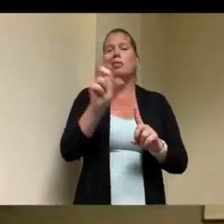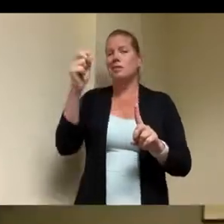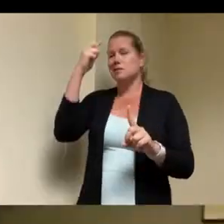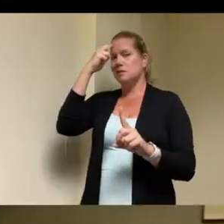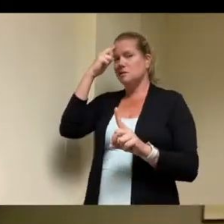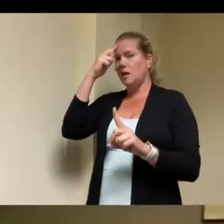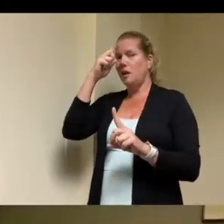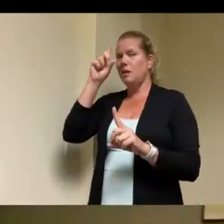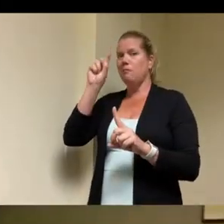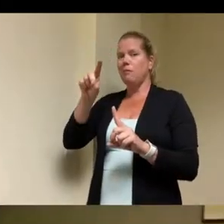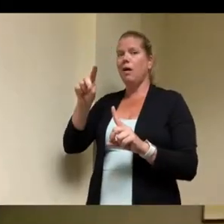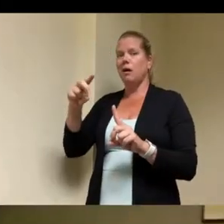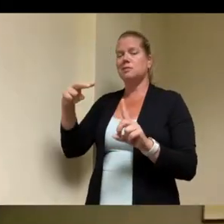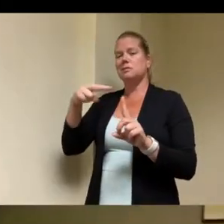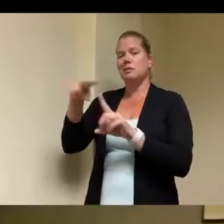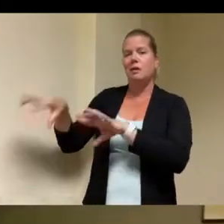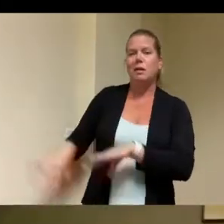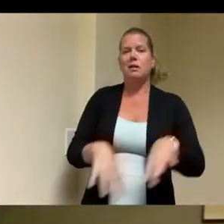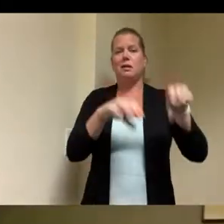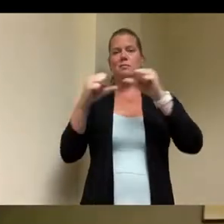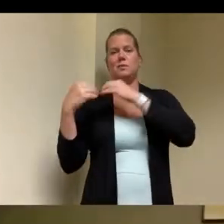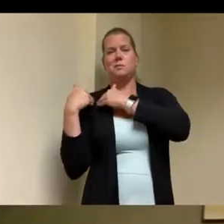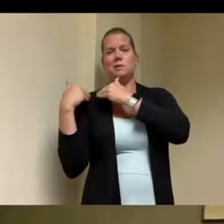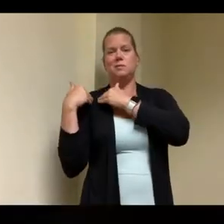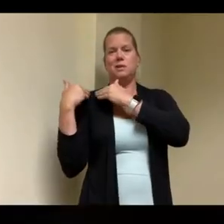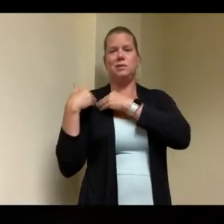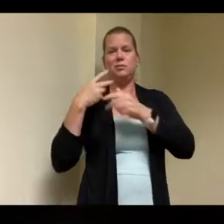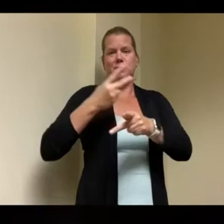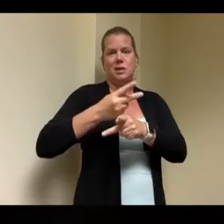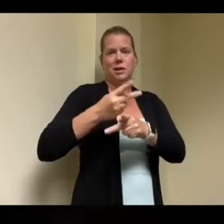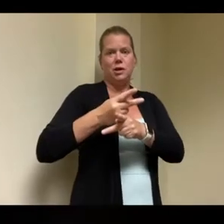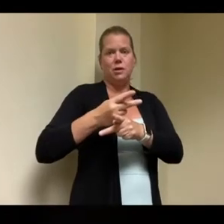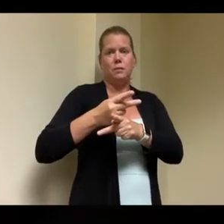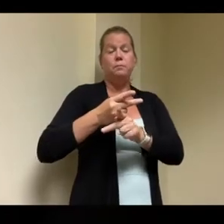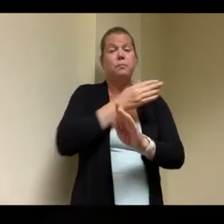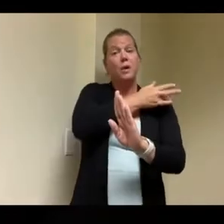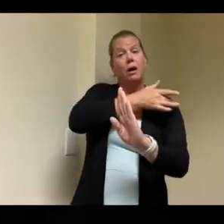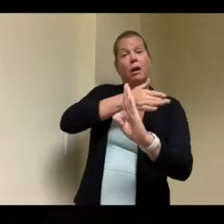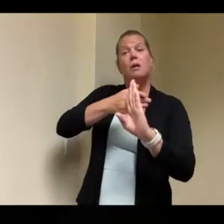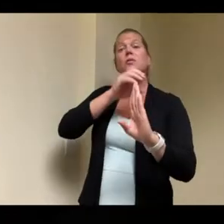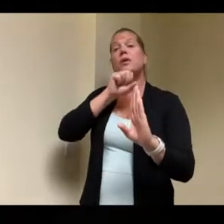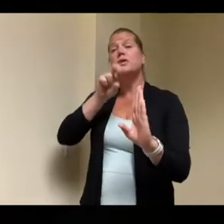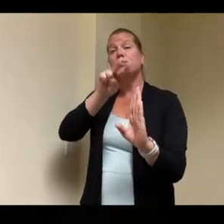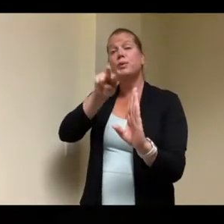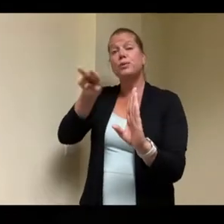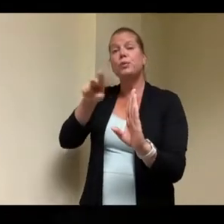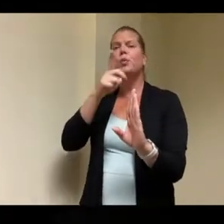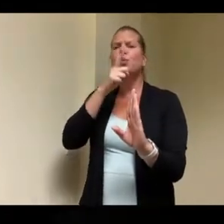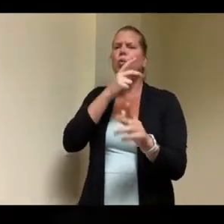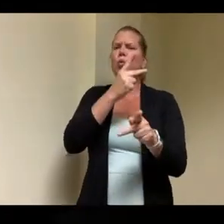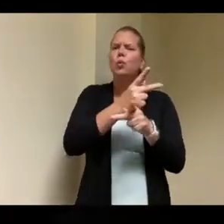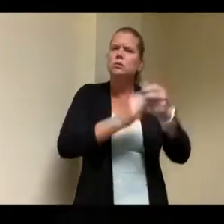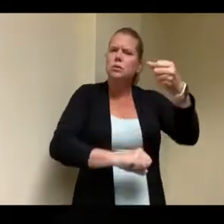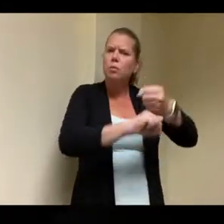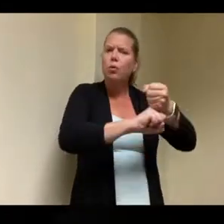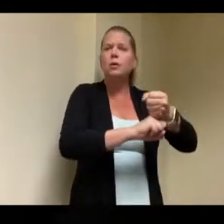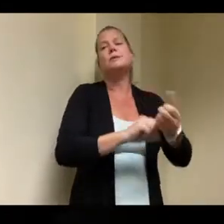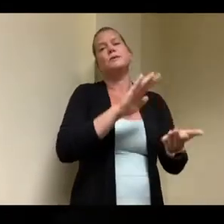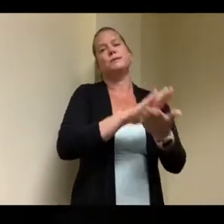because up until 22 the local educational authorities the school systems support them so we have a turning 22